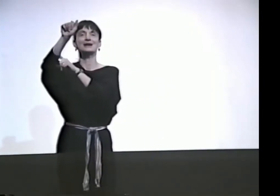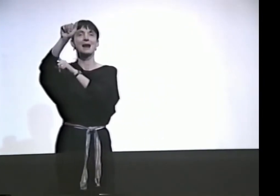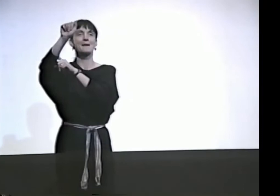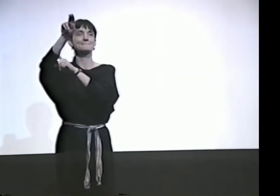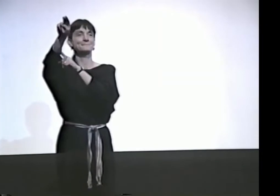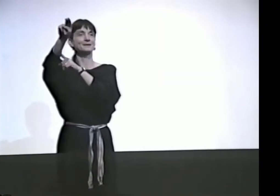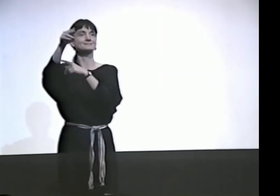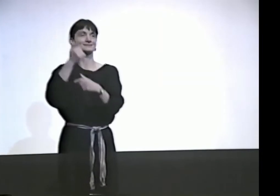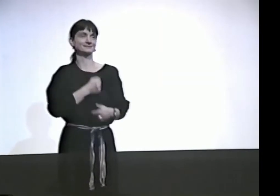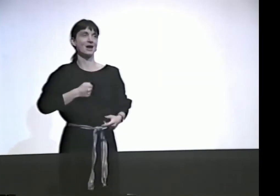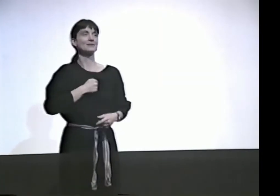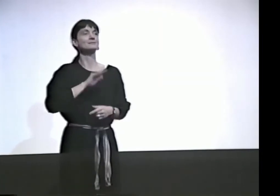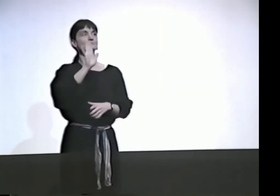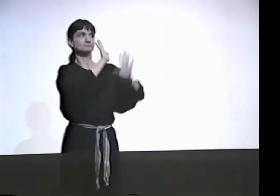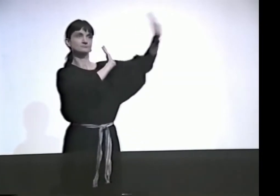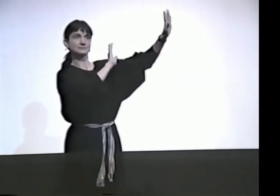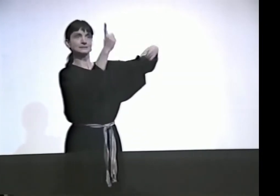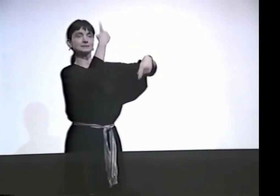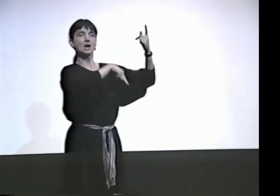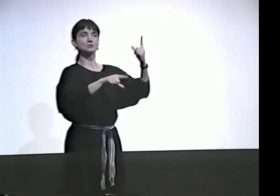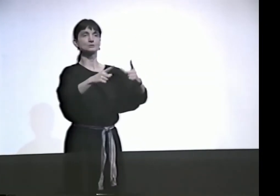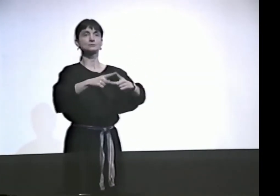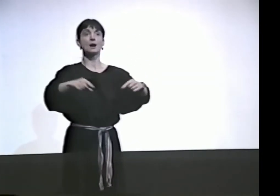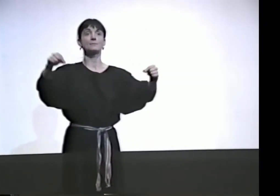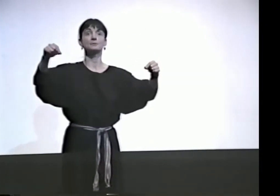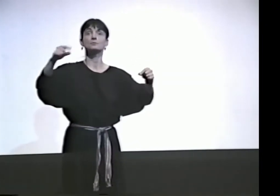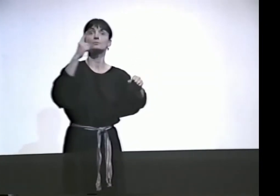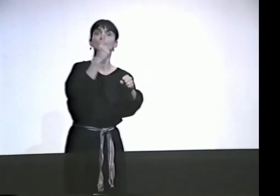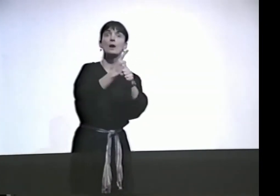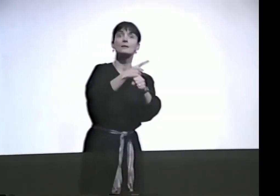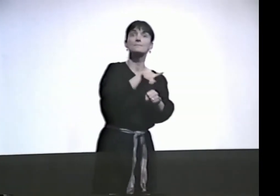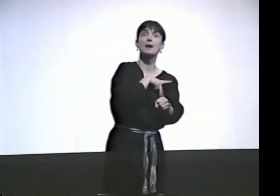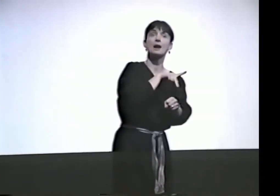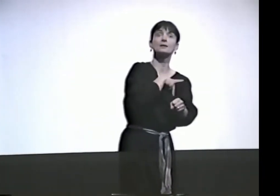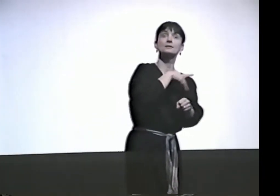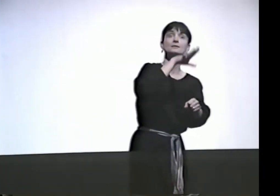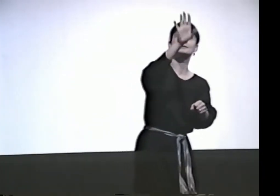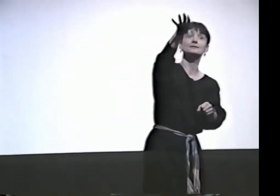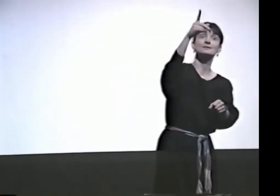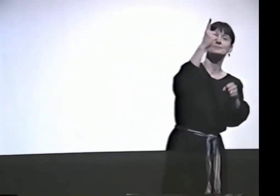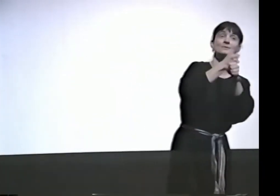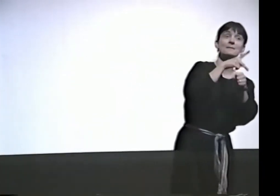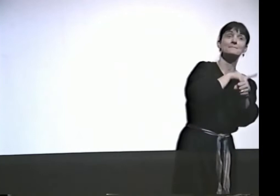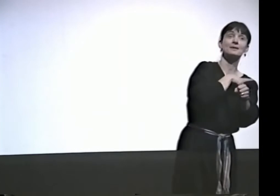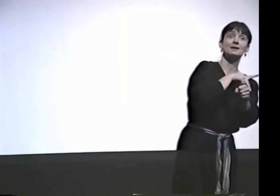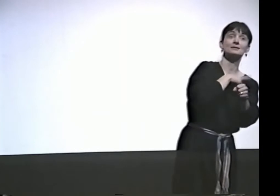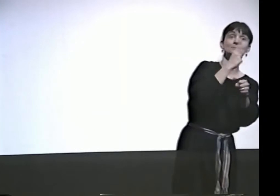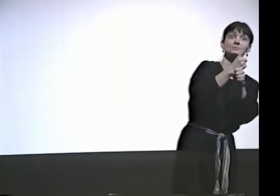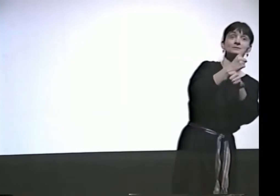THIS IS THE SIGN FOR JAPAN. THAT'S HOW THEY SIGN IT OVER THERE, JAPAN. IS THAT RIGHT, PATRICK?